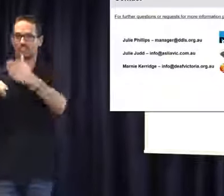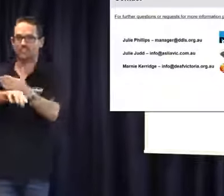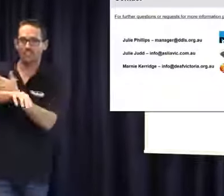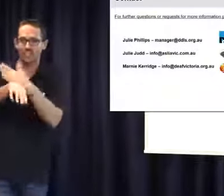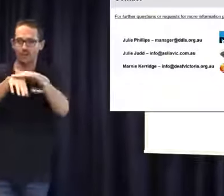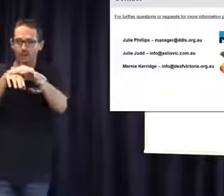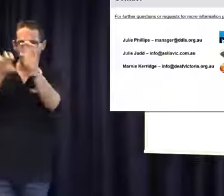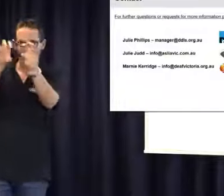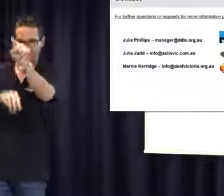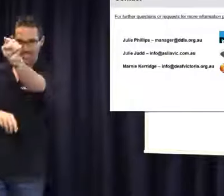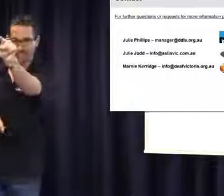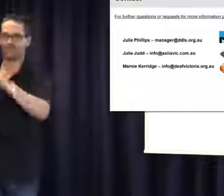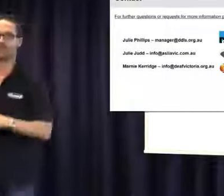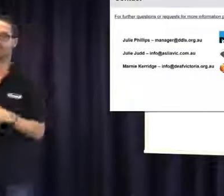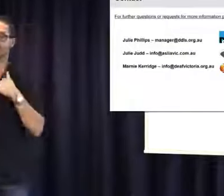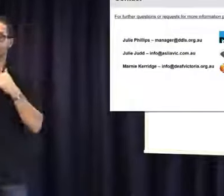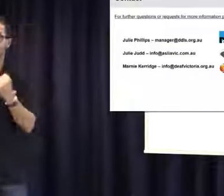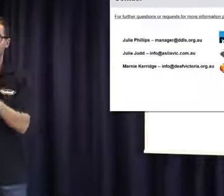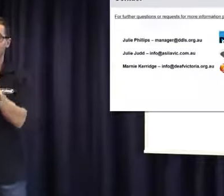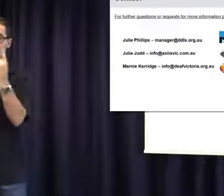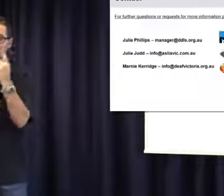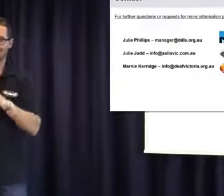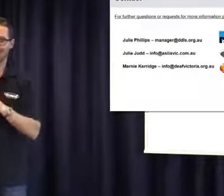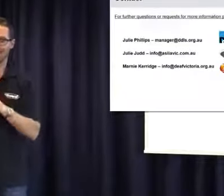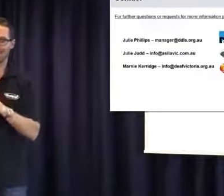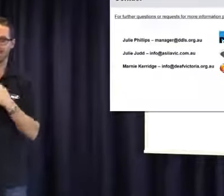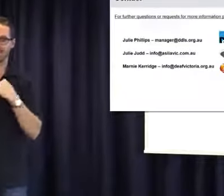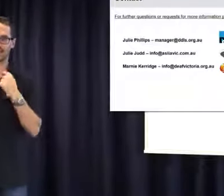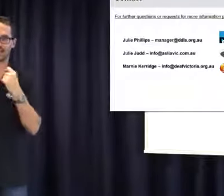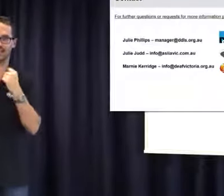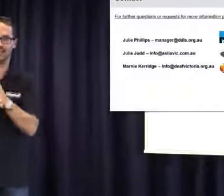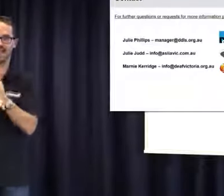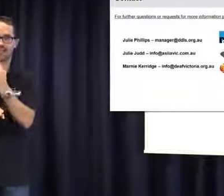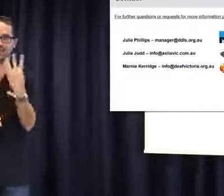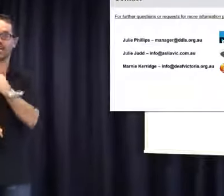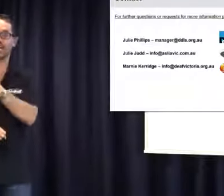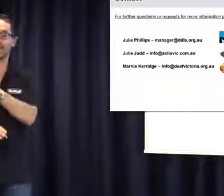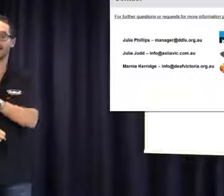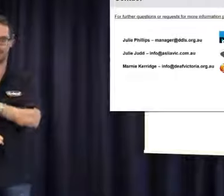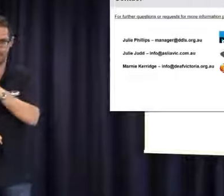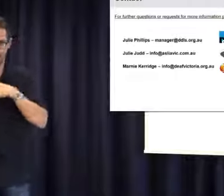last year it is green and blue you will see that and I will let people have a look. There's